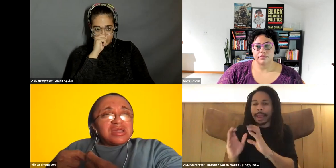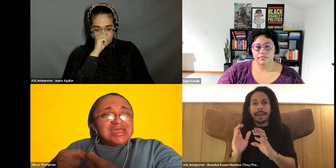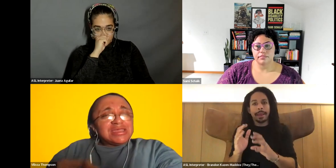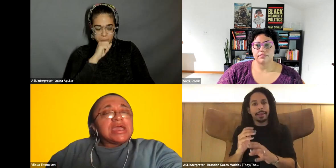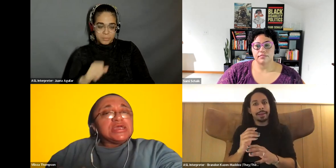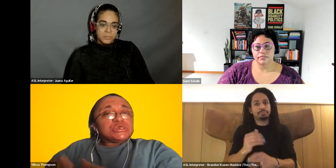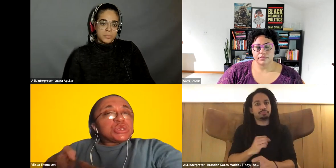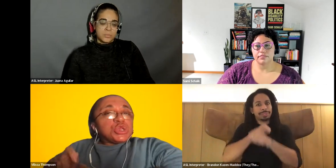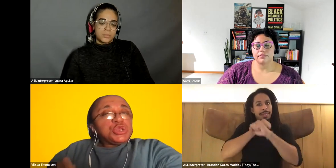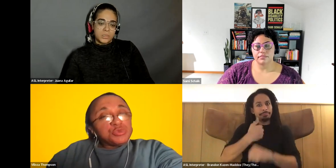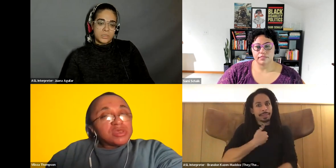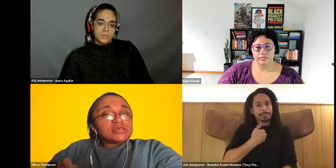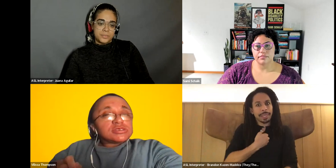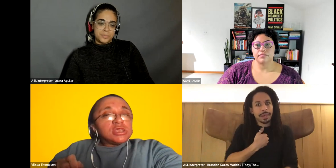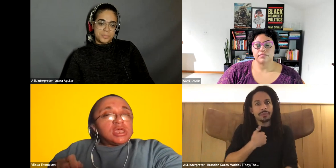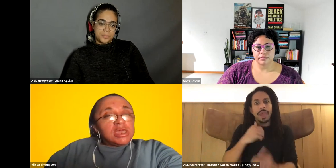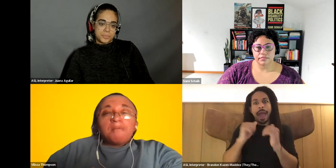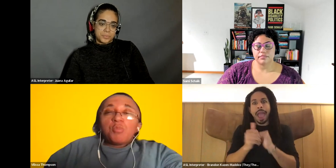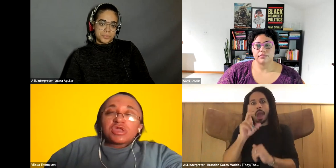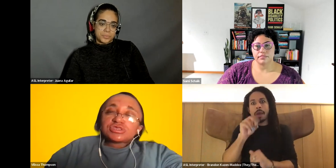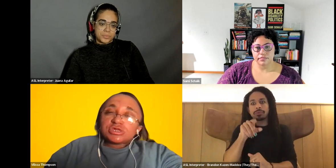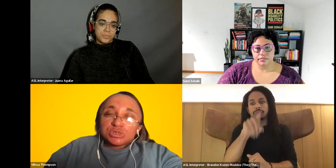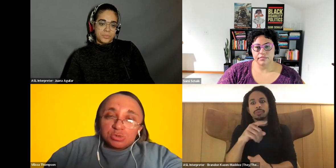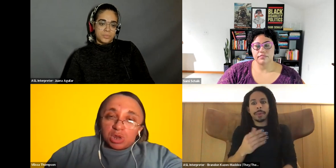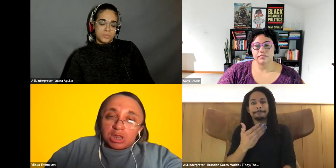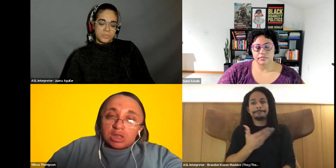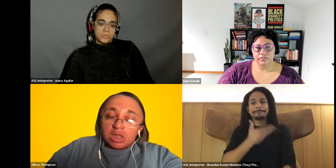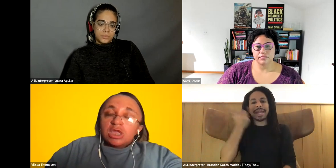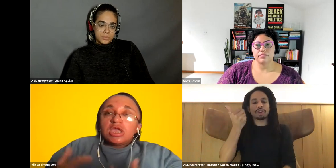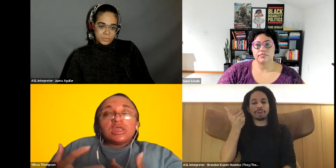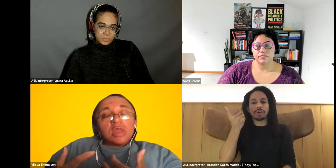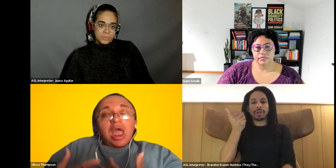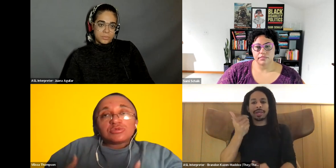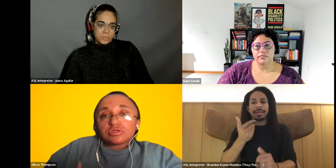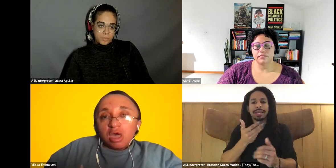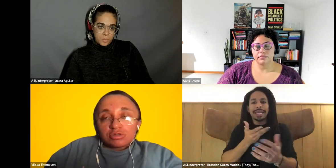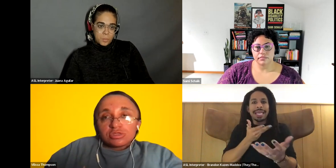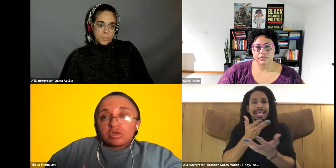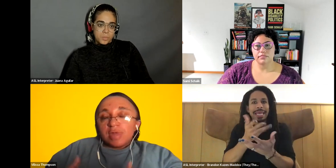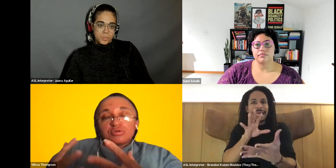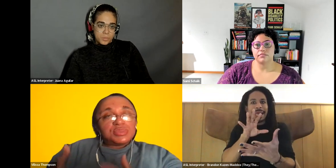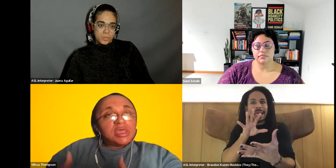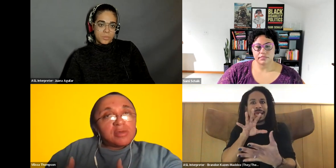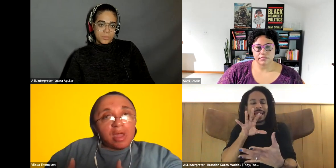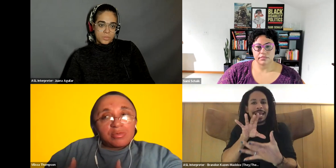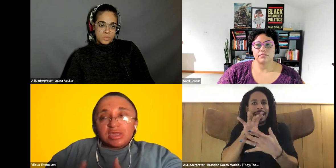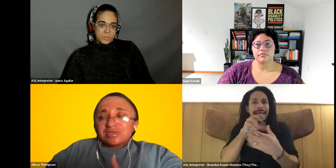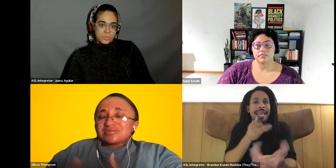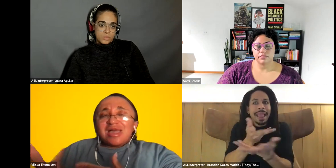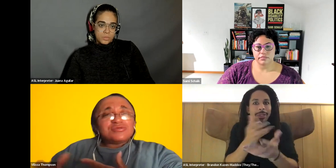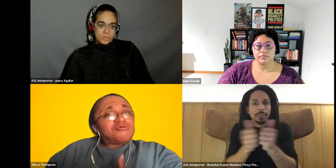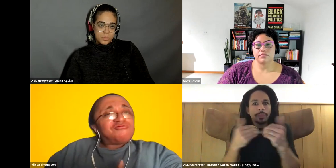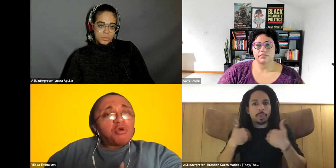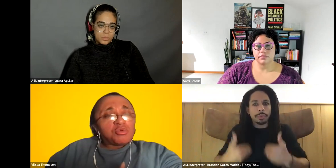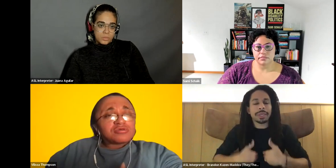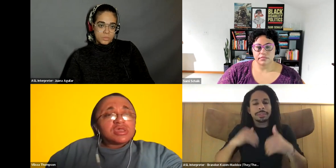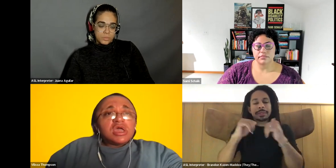Vilissa Thompson: engage humans in a more intentional way, and how you talk to them, how you think about things, how you go forward.